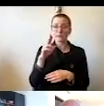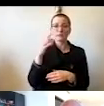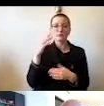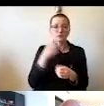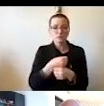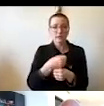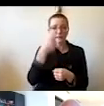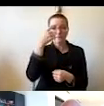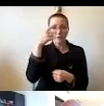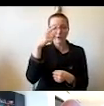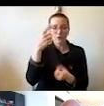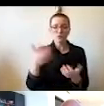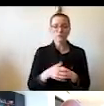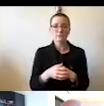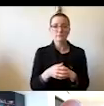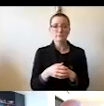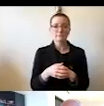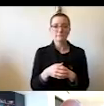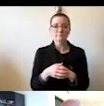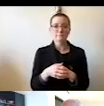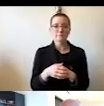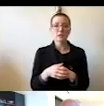And I am so proud that throughout these months